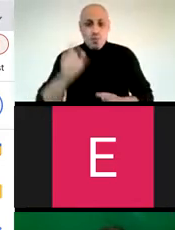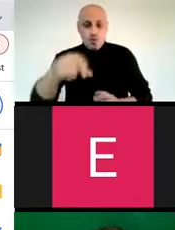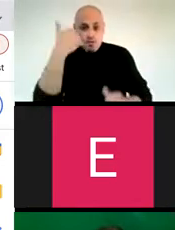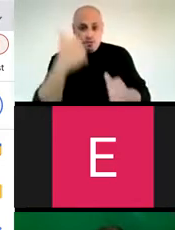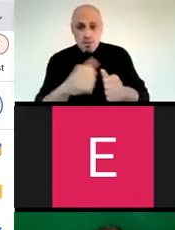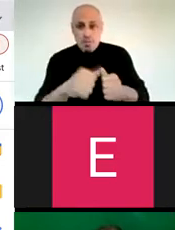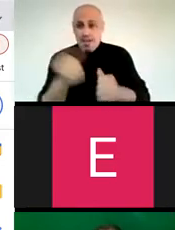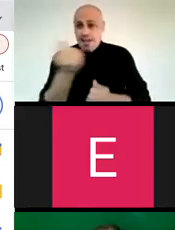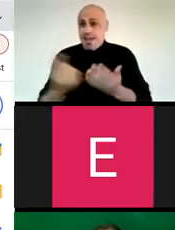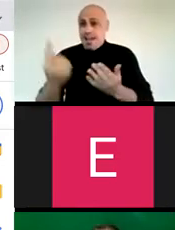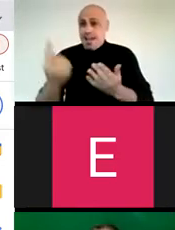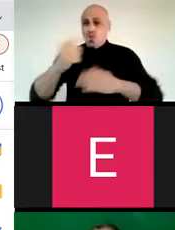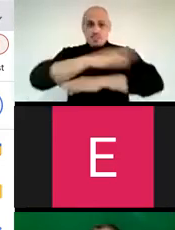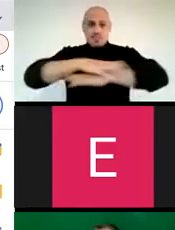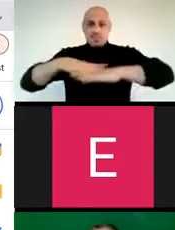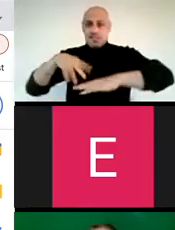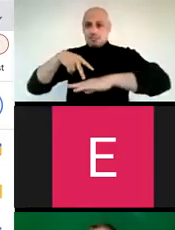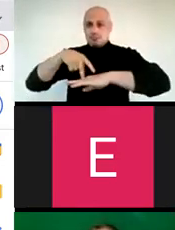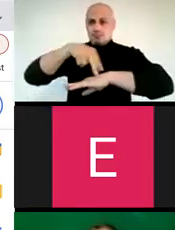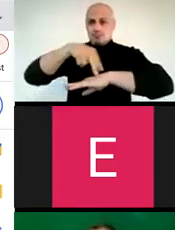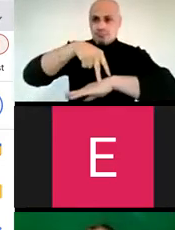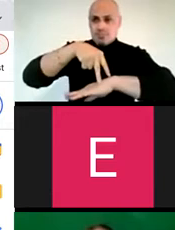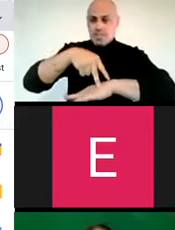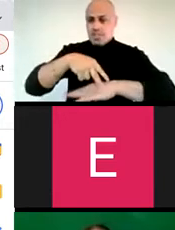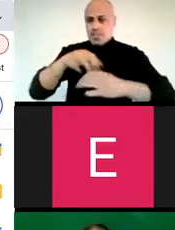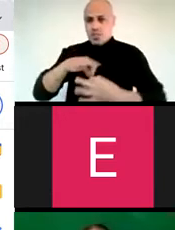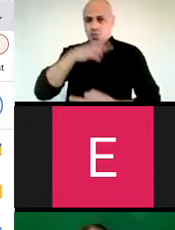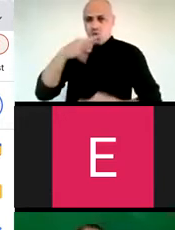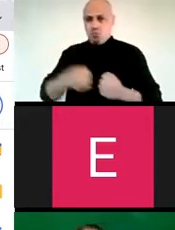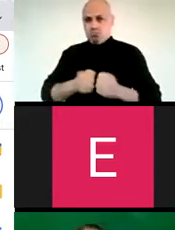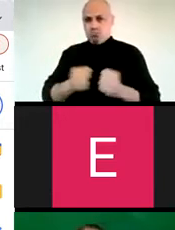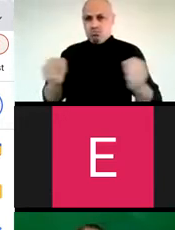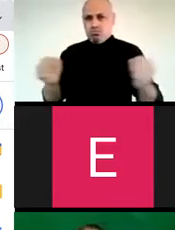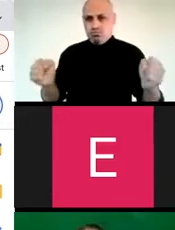I think we need to remember that anyone who walks onto a stage is bearing their soul